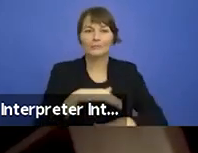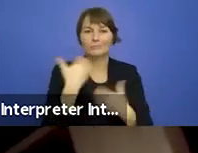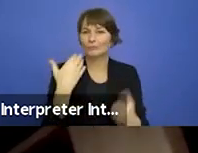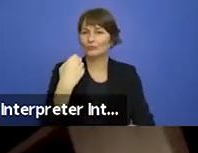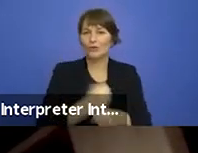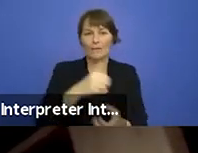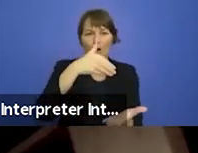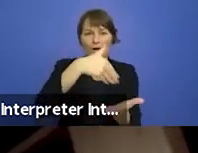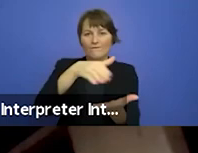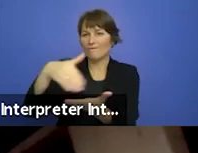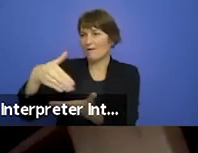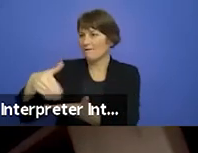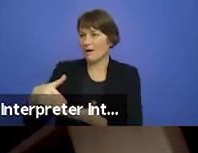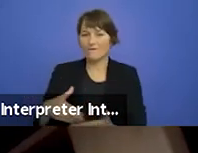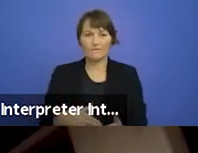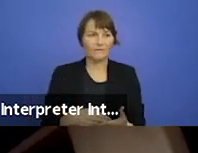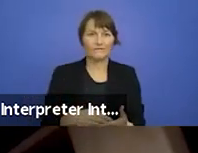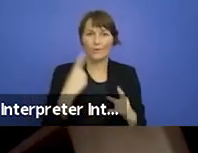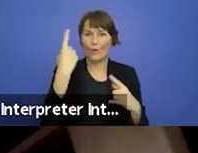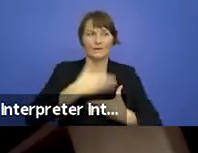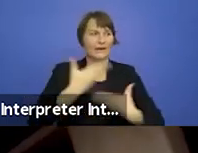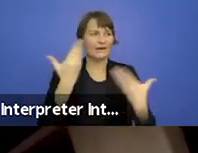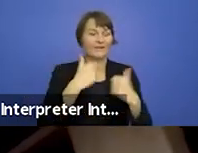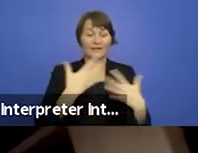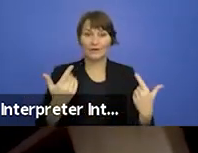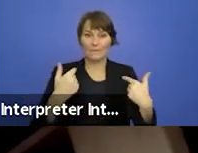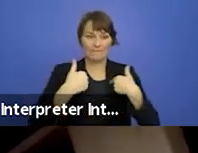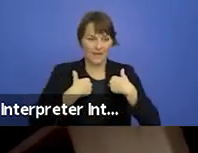Me and my collaborators found ourselves scattered across Europe, isolated and